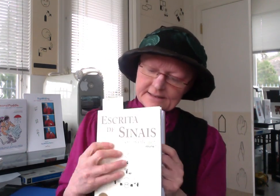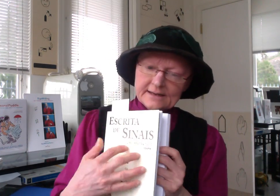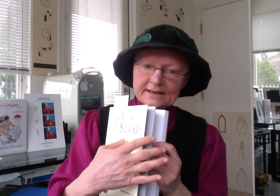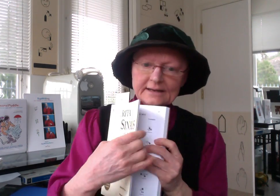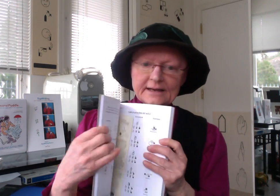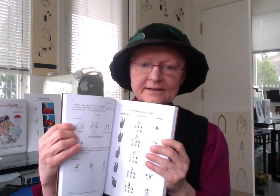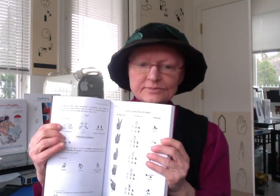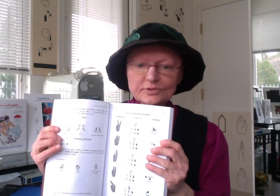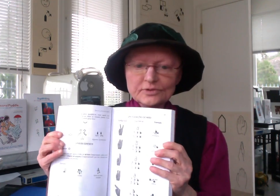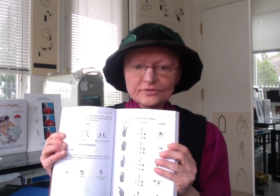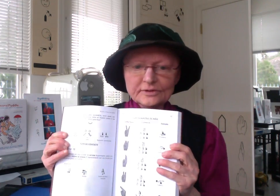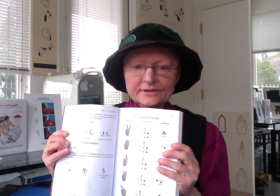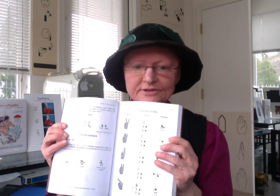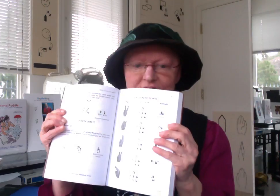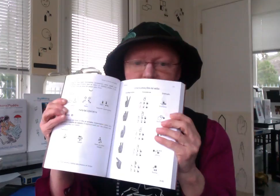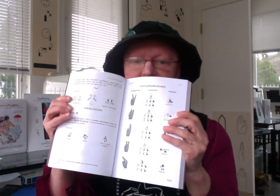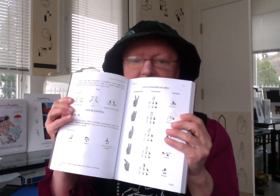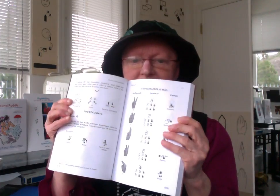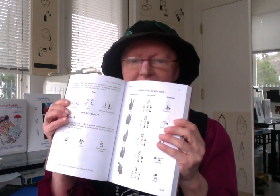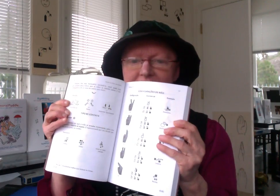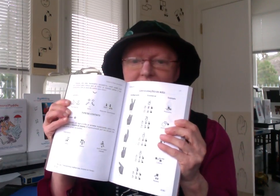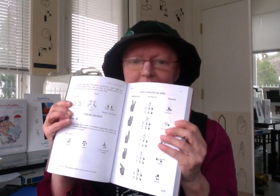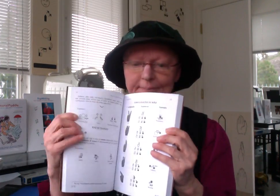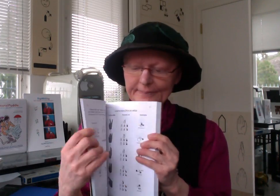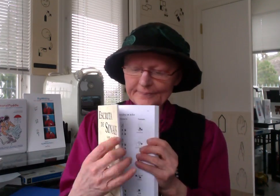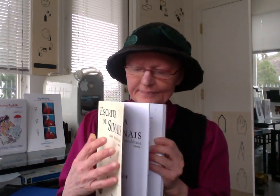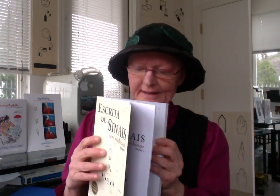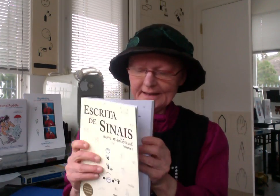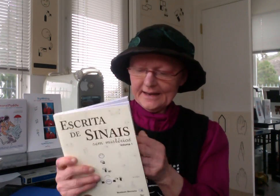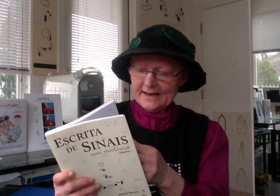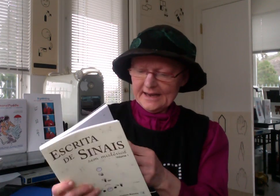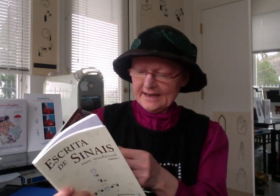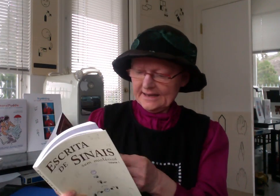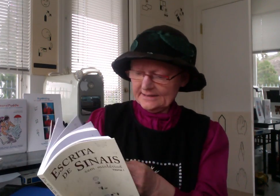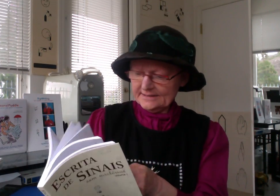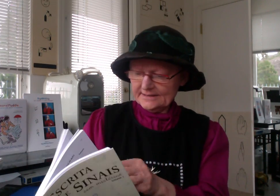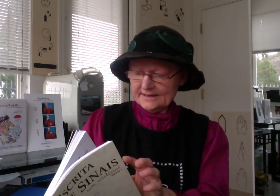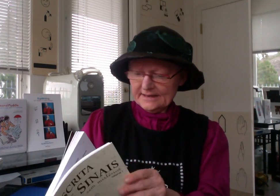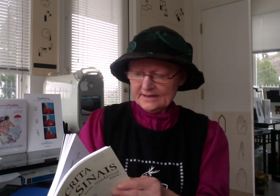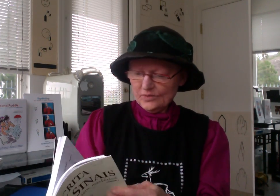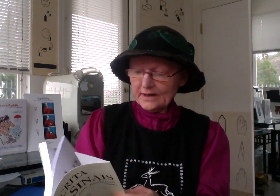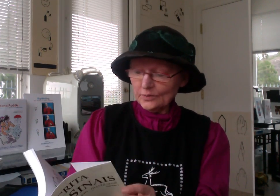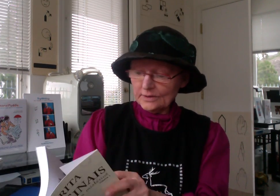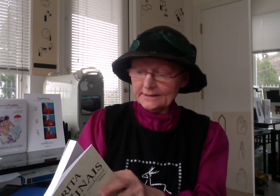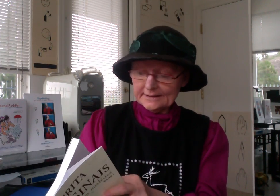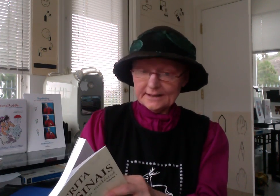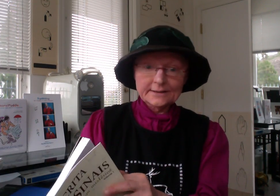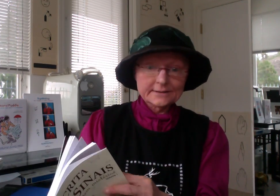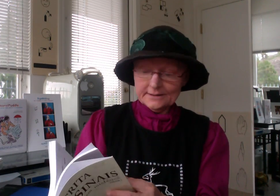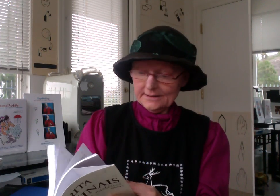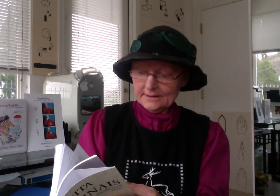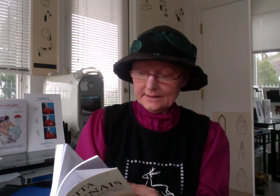It has beautiful illustrations and What I really like is